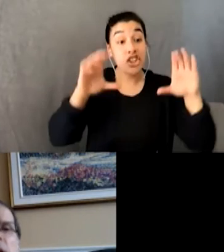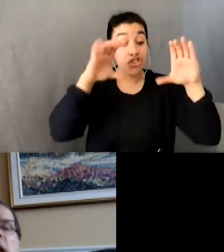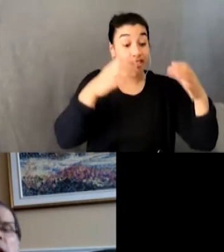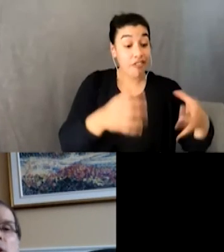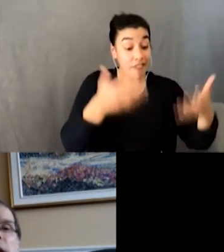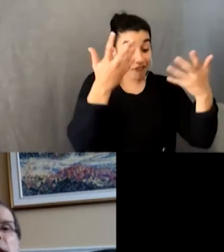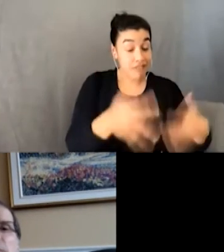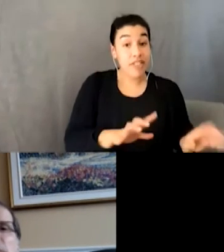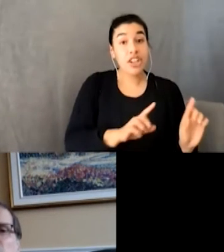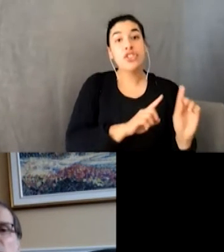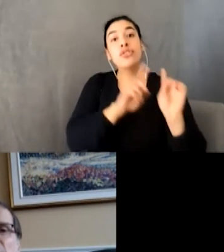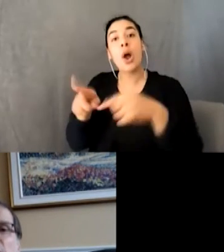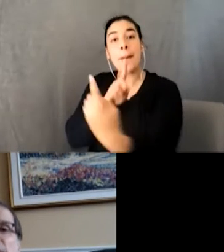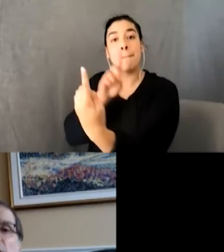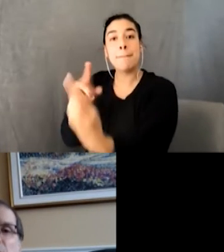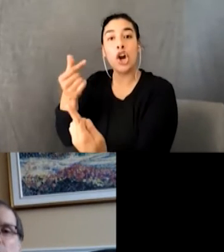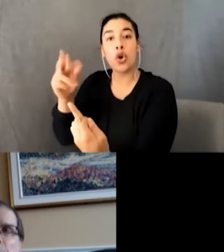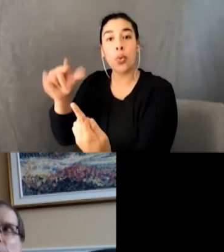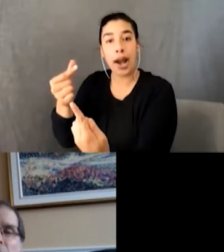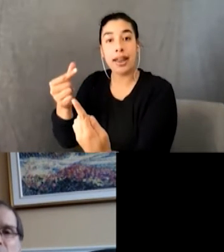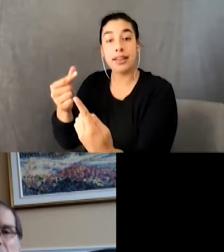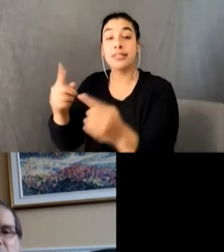and Greg gave me the lowdown on the upcoming battle of the bands.